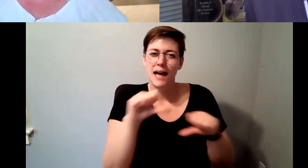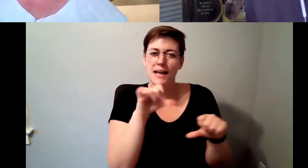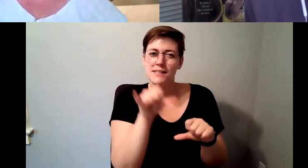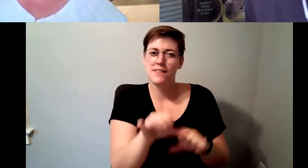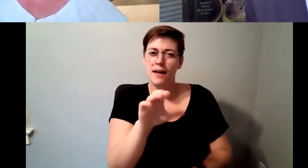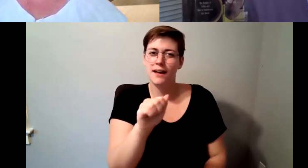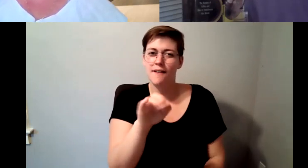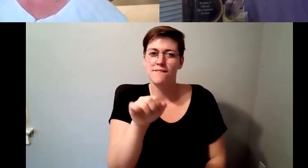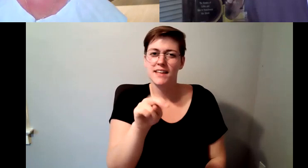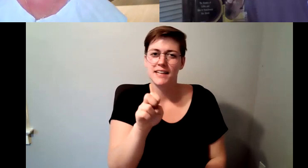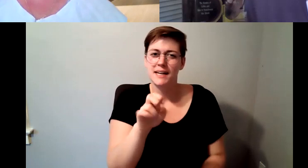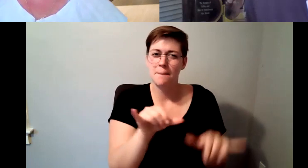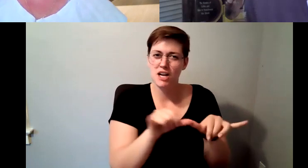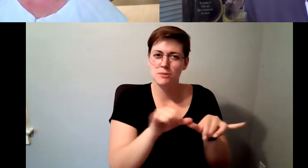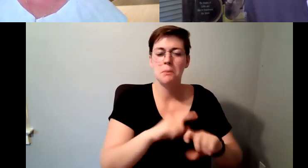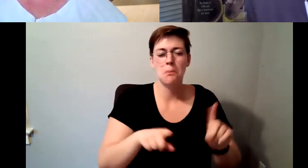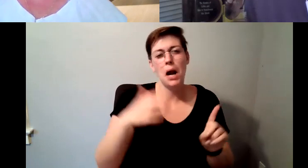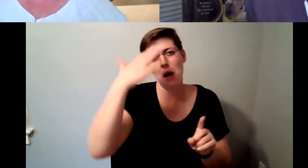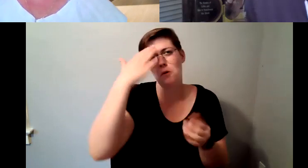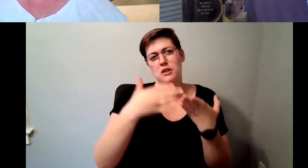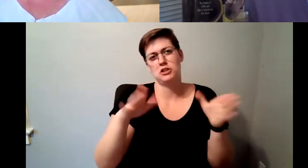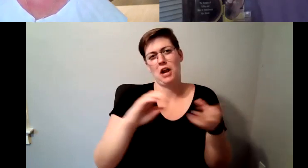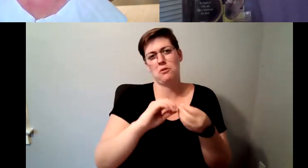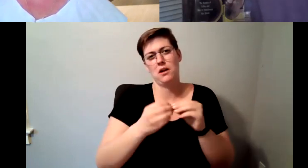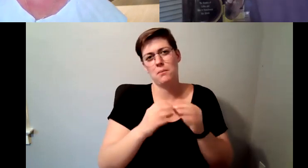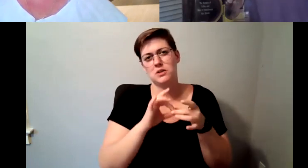the general numbers that are associated with caffeine and.